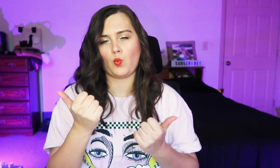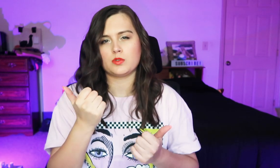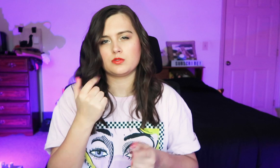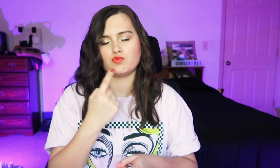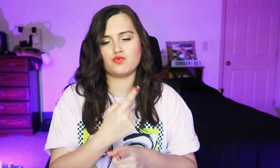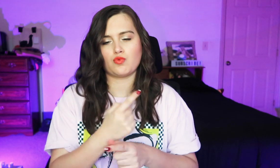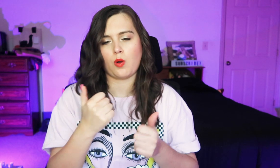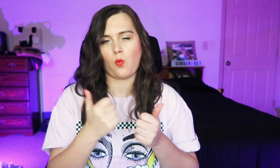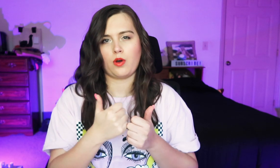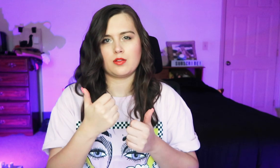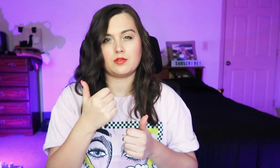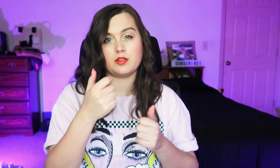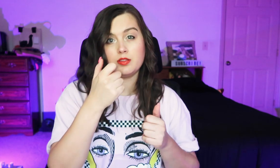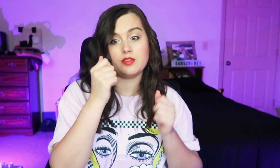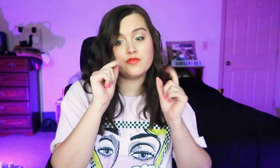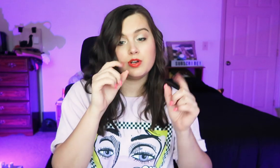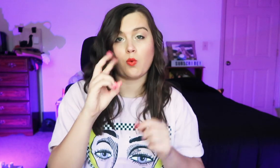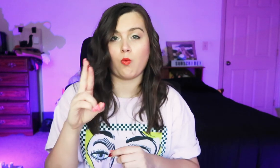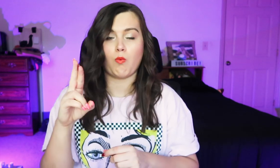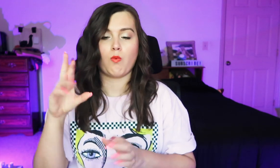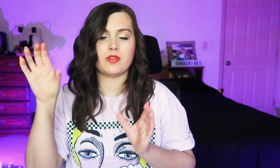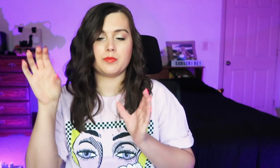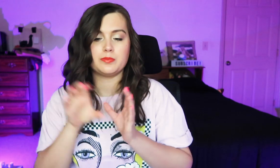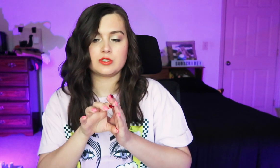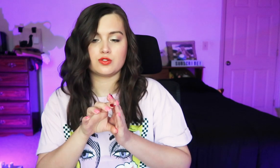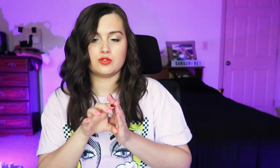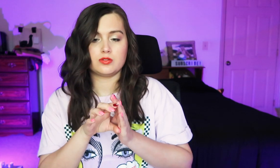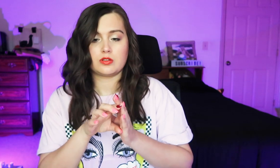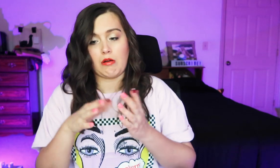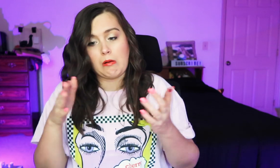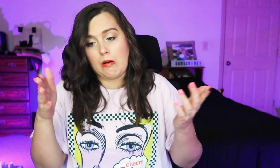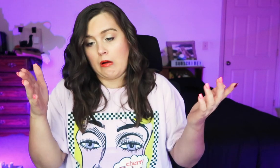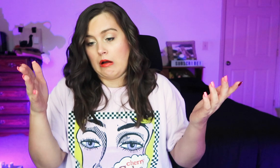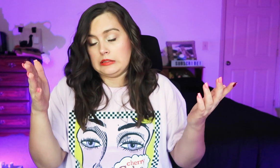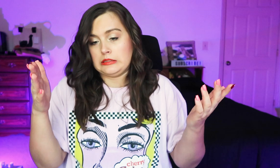Which is the right one, the video or the picture? I don't know.